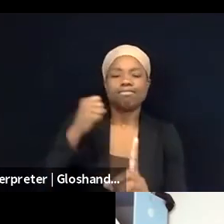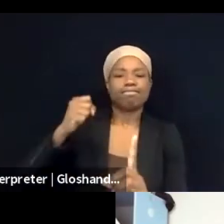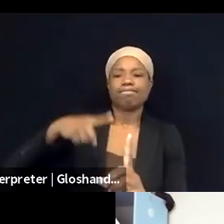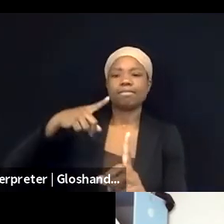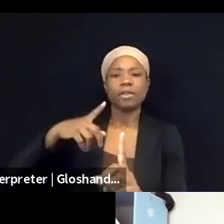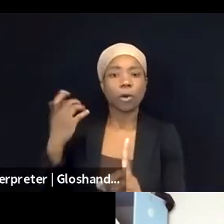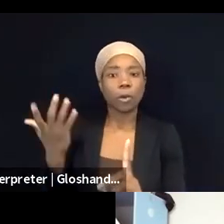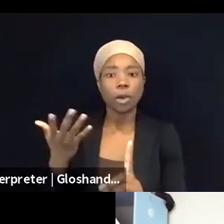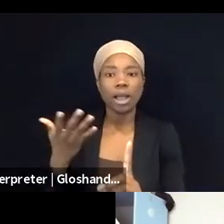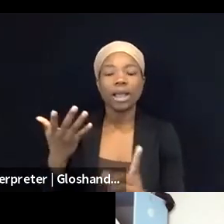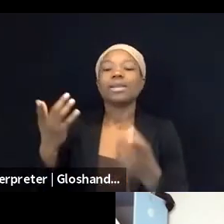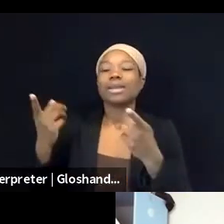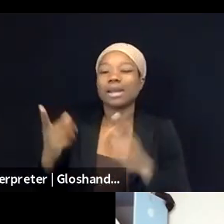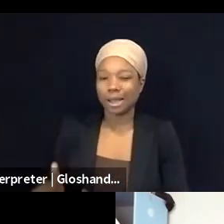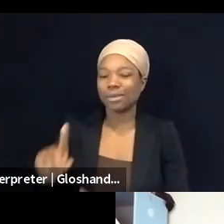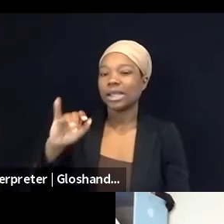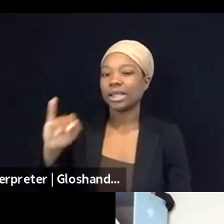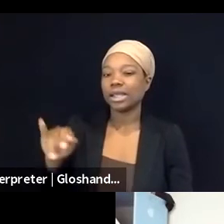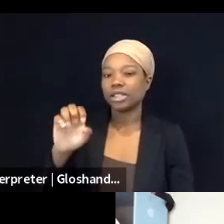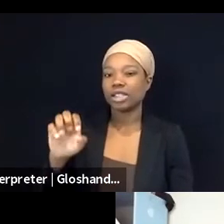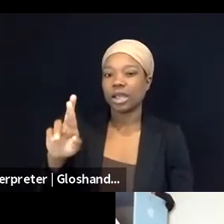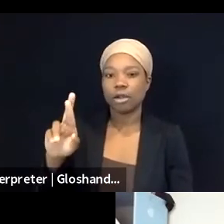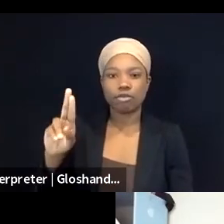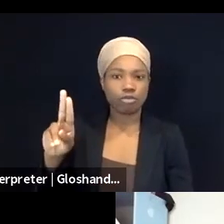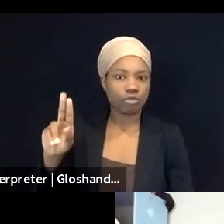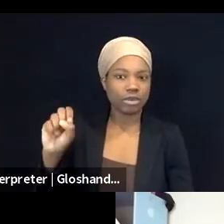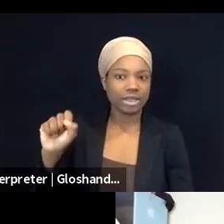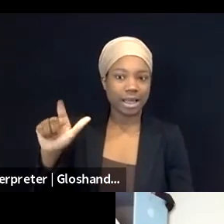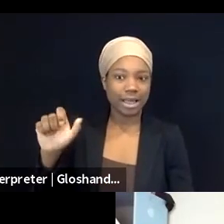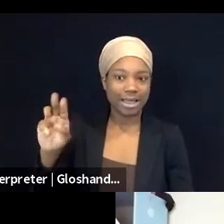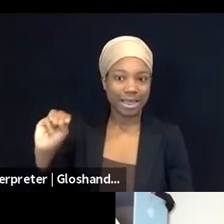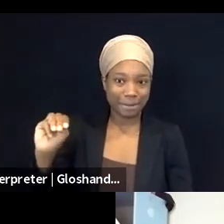as the sort of process of the Israeli government policy